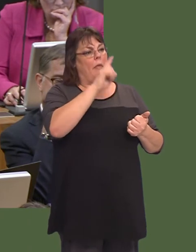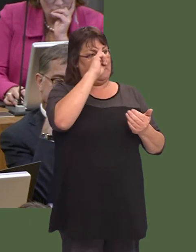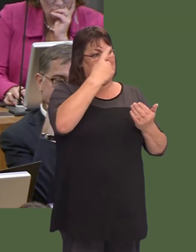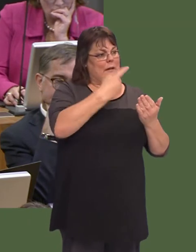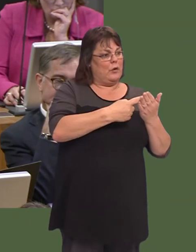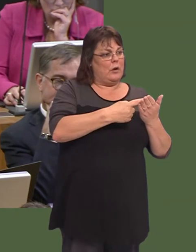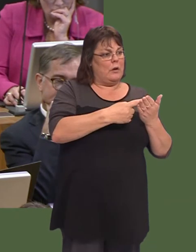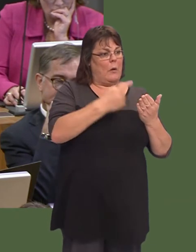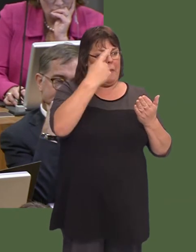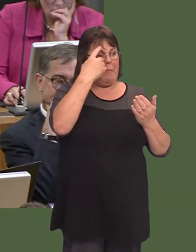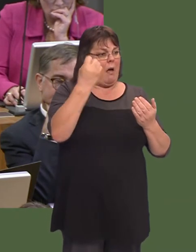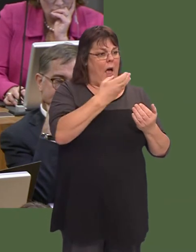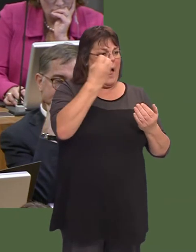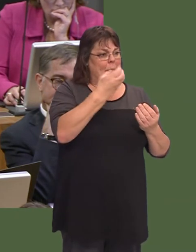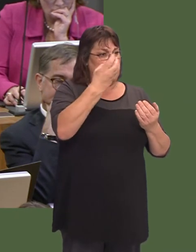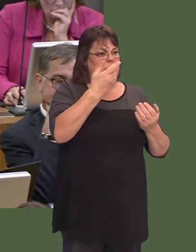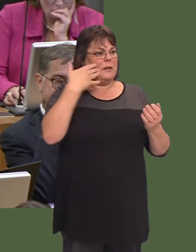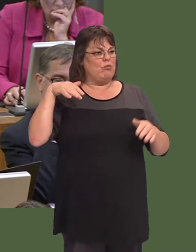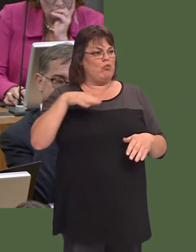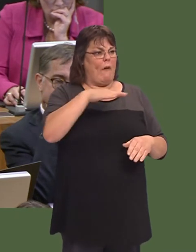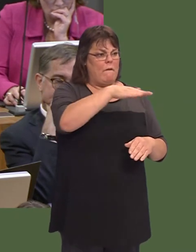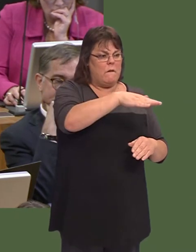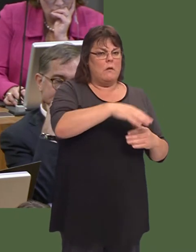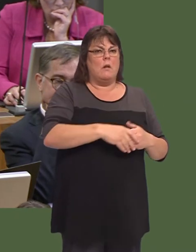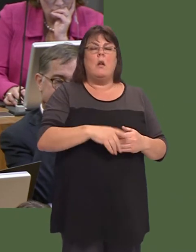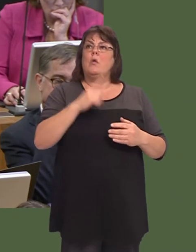in that decision, the length of time it takes ambulances to travel.